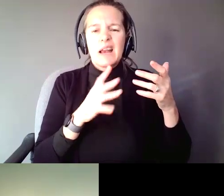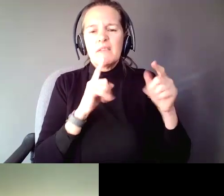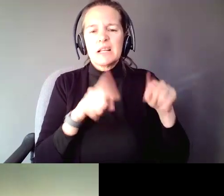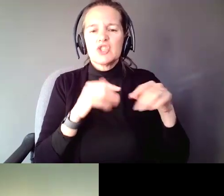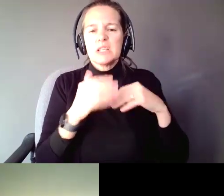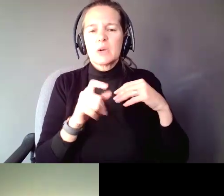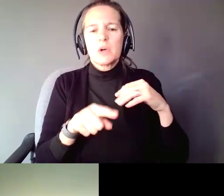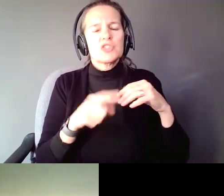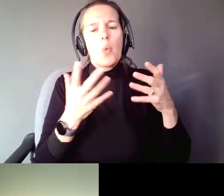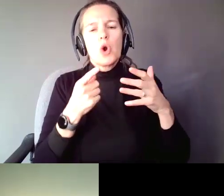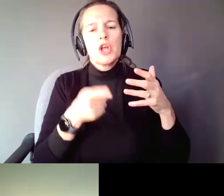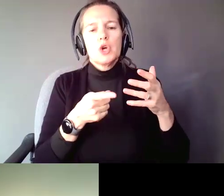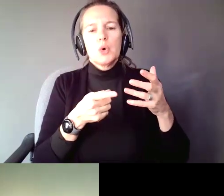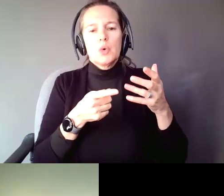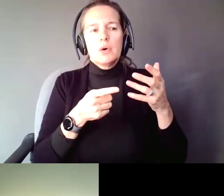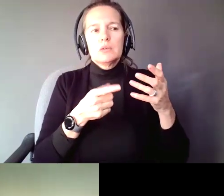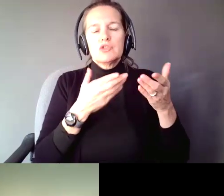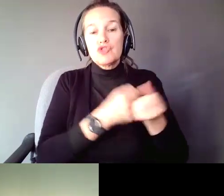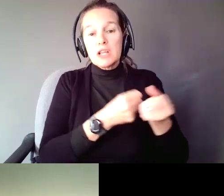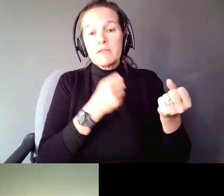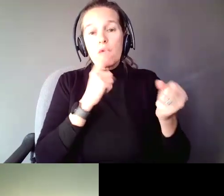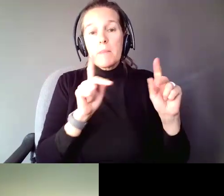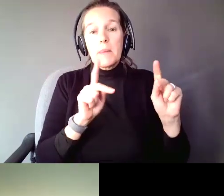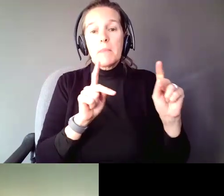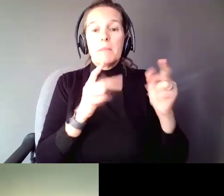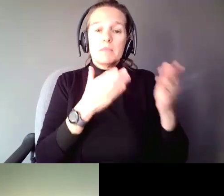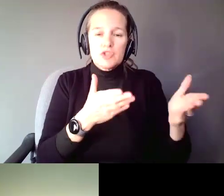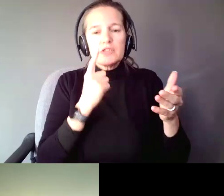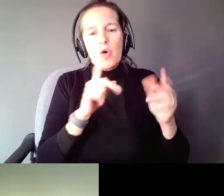with unsupportive families and few friends? >> JOHNATHAN MARTINIS: Well, that is what